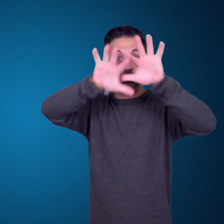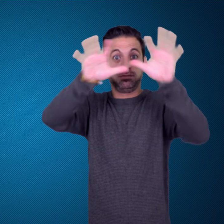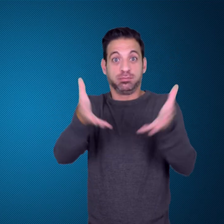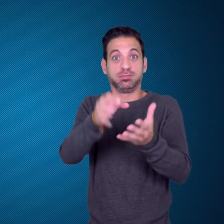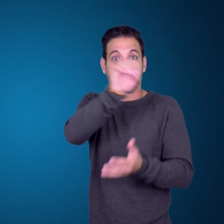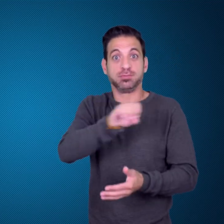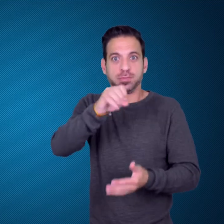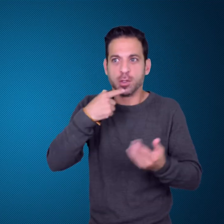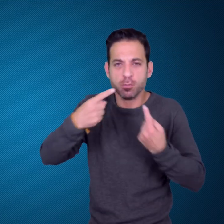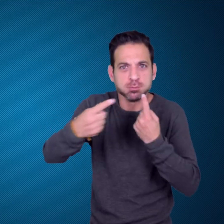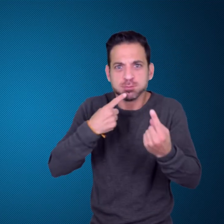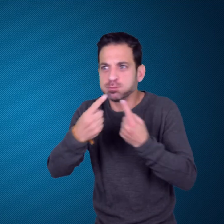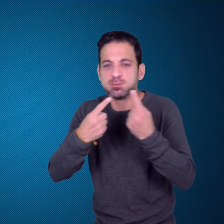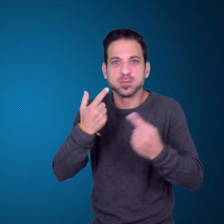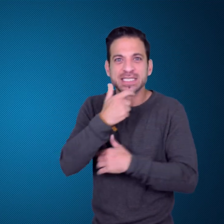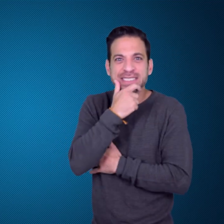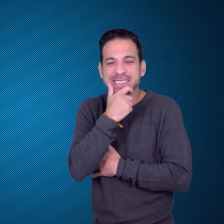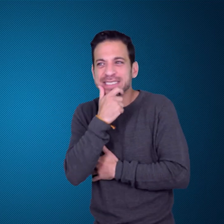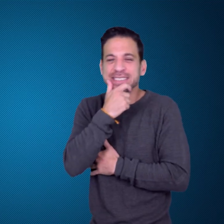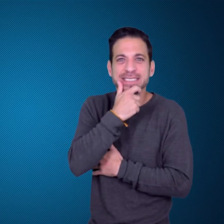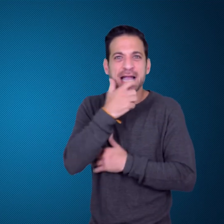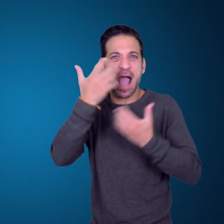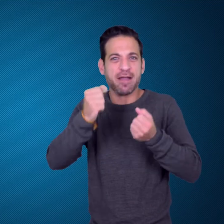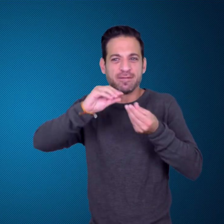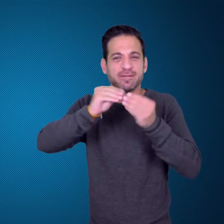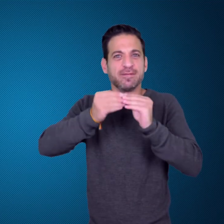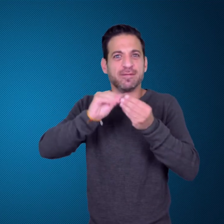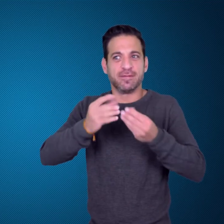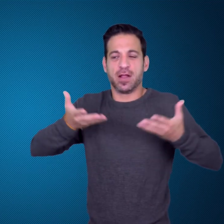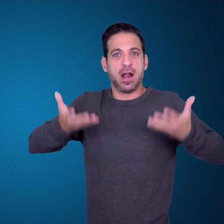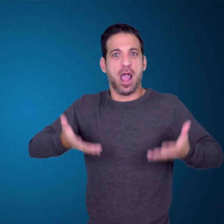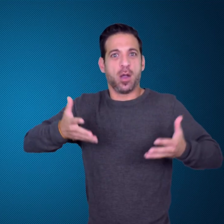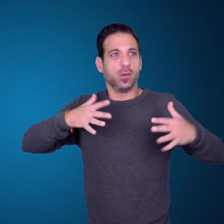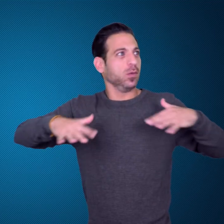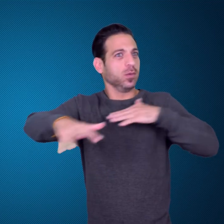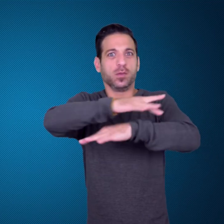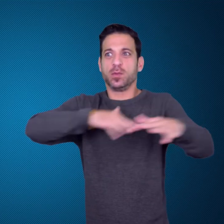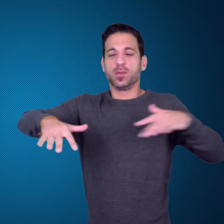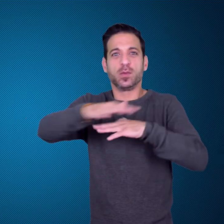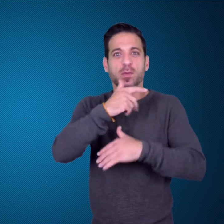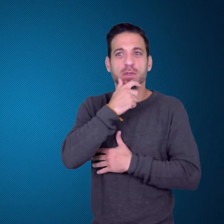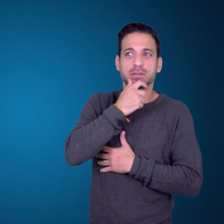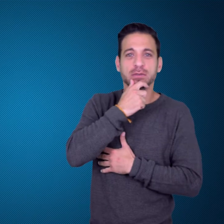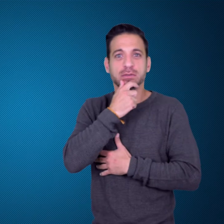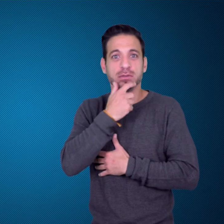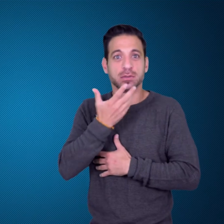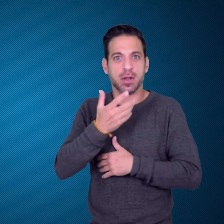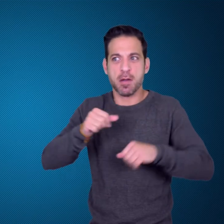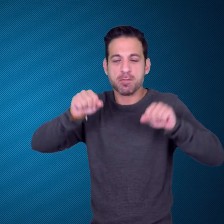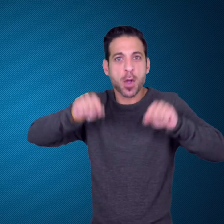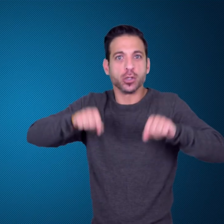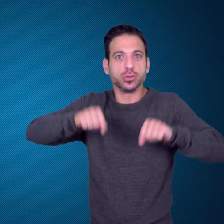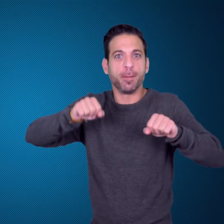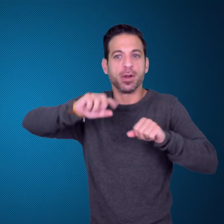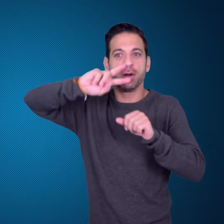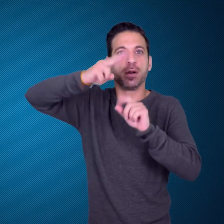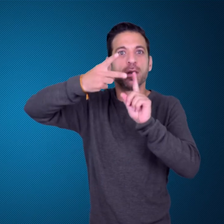the current situation with the second wave of the pandemic